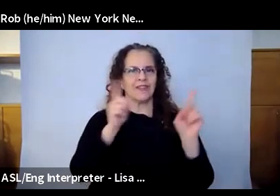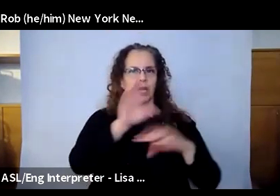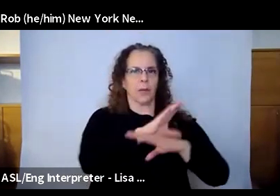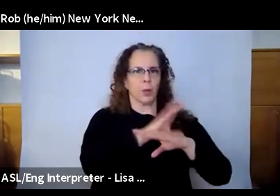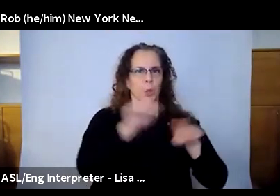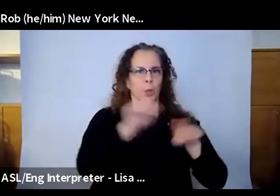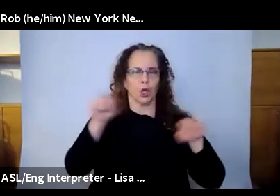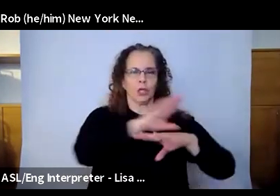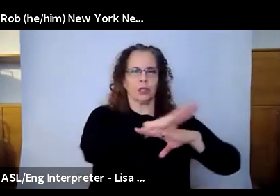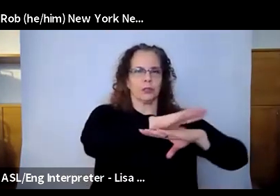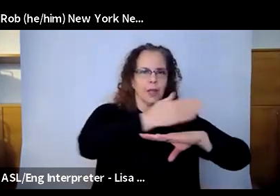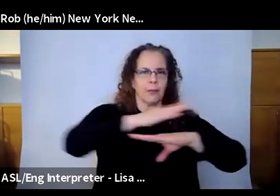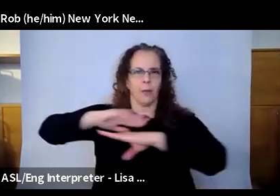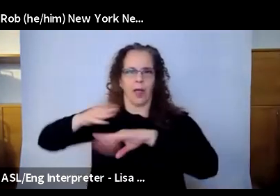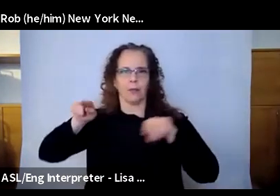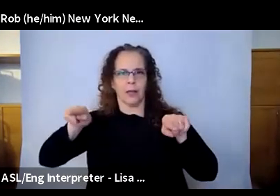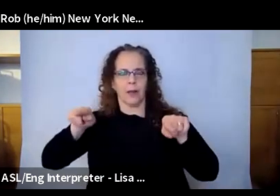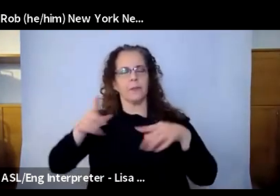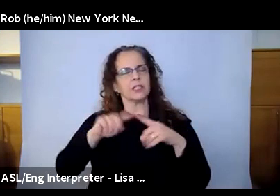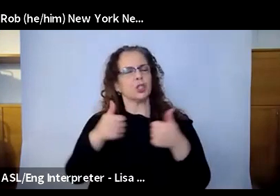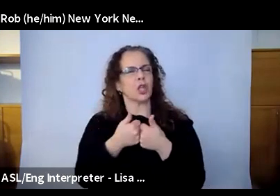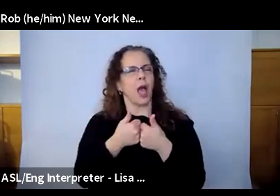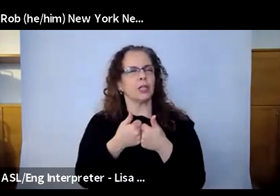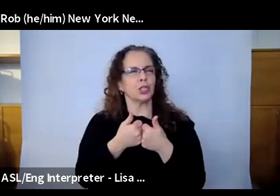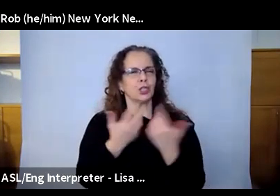been a challenging situation, that blended room.